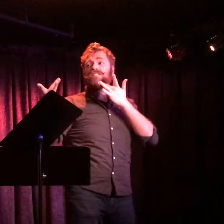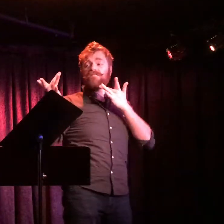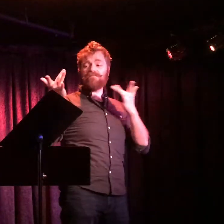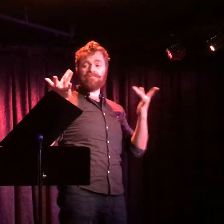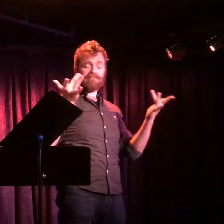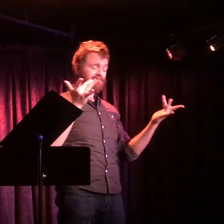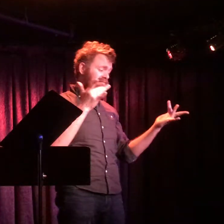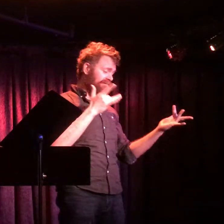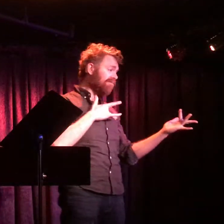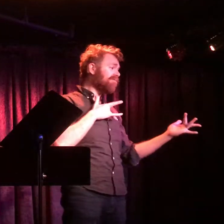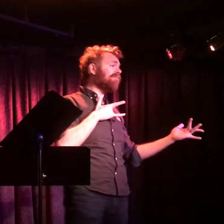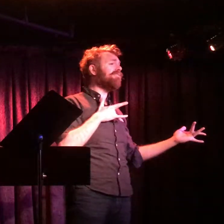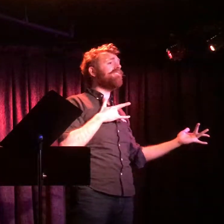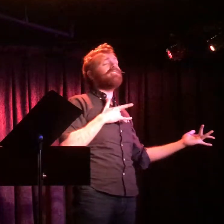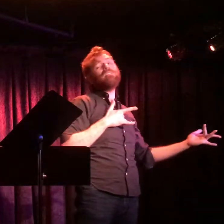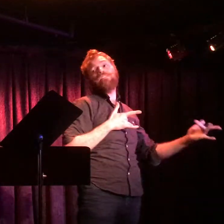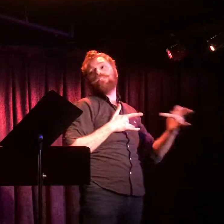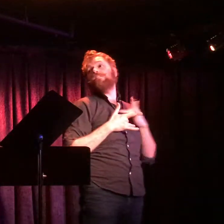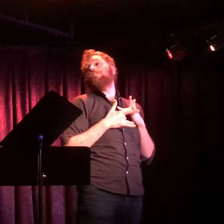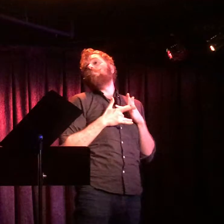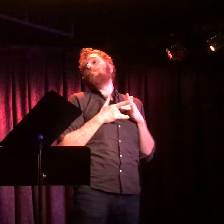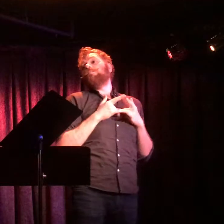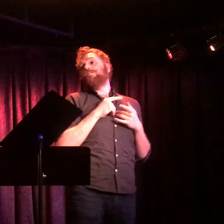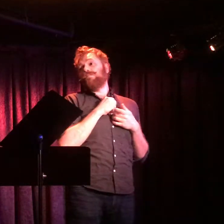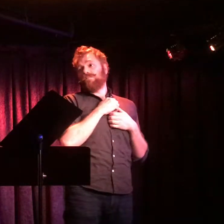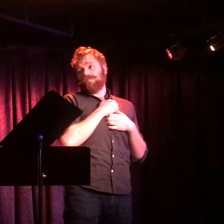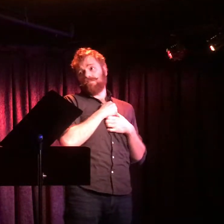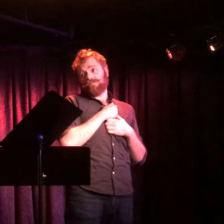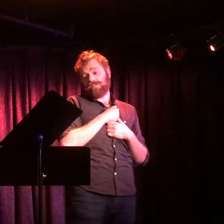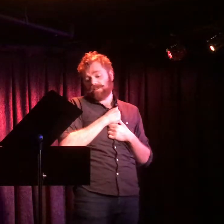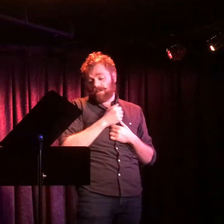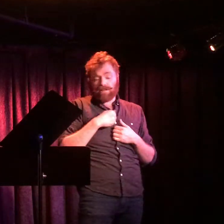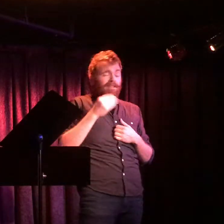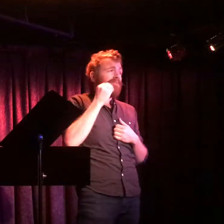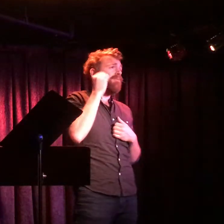Oh...At my tiny flat